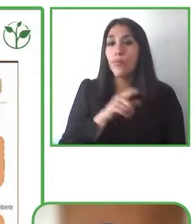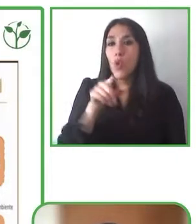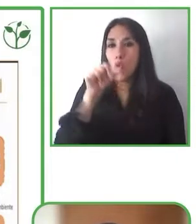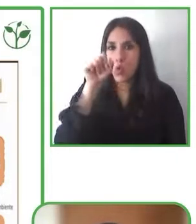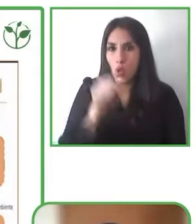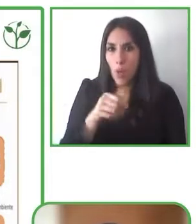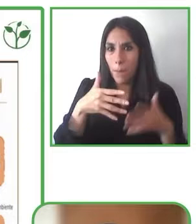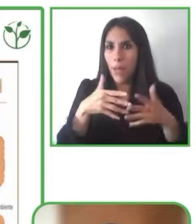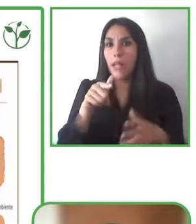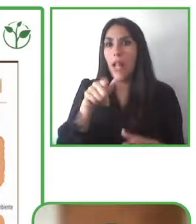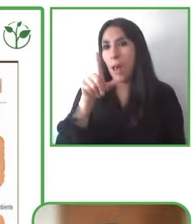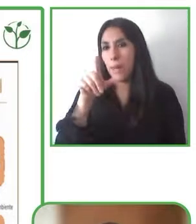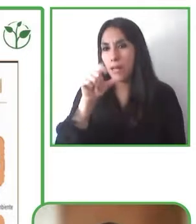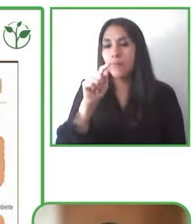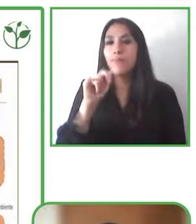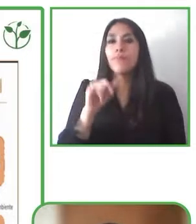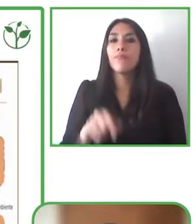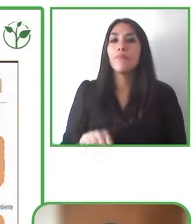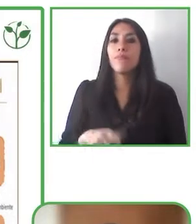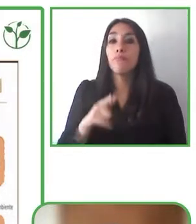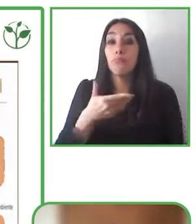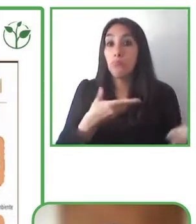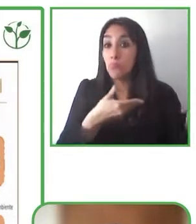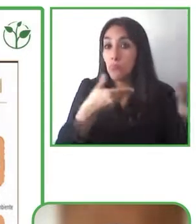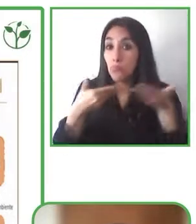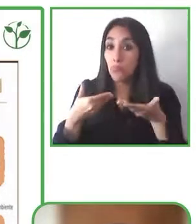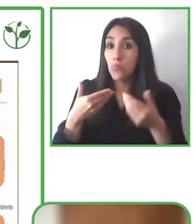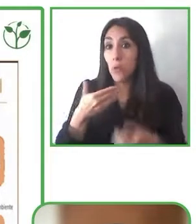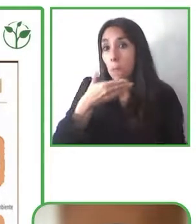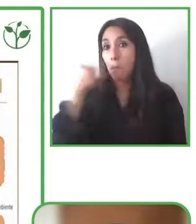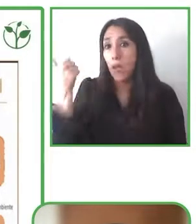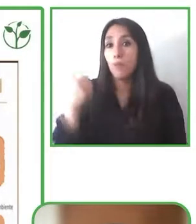arts or we develop the best of the earth in our own countries